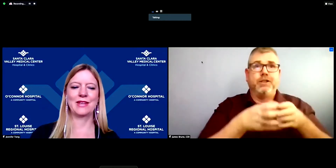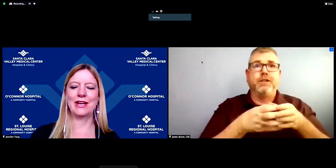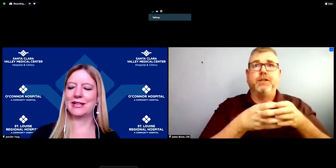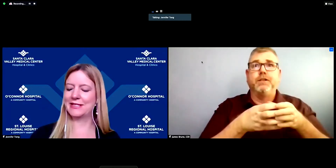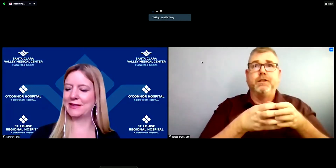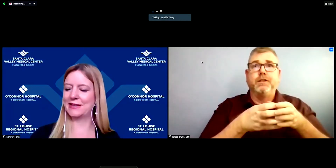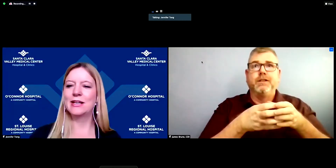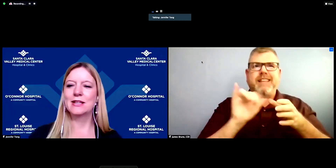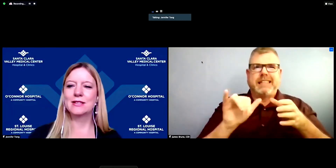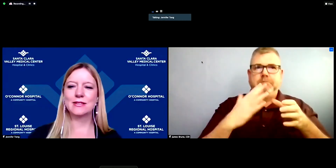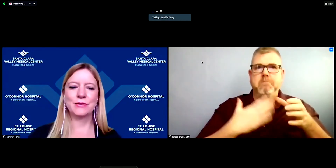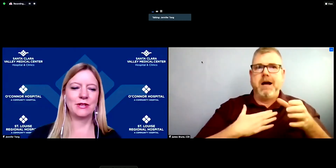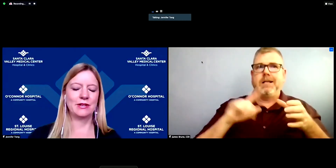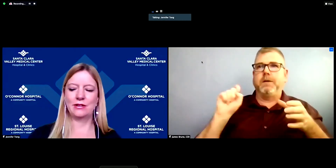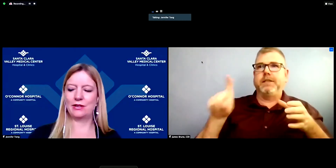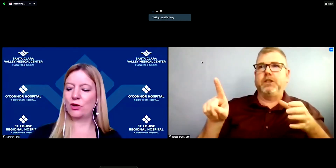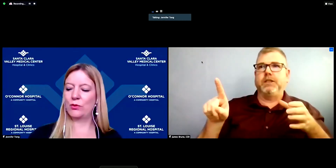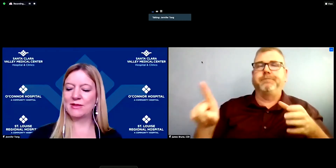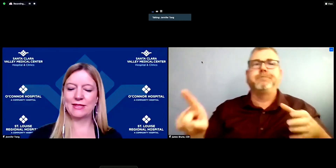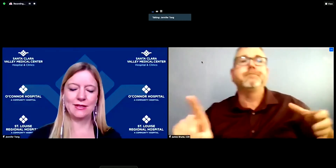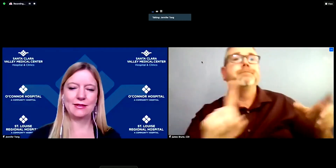Dr. Tong: I can take that. So our our website the